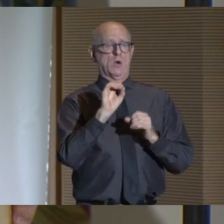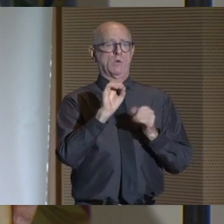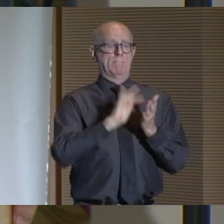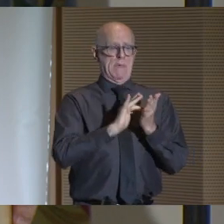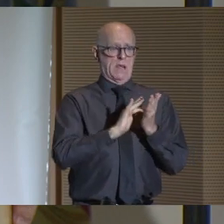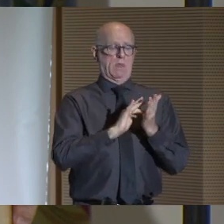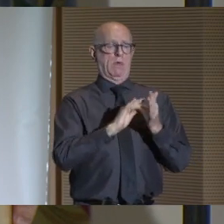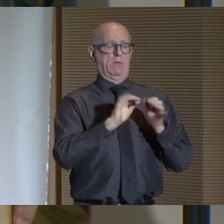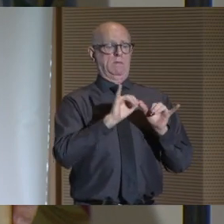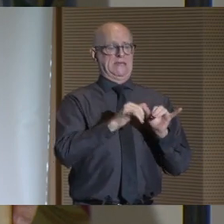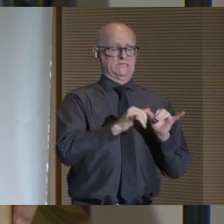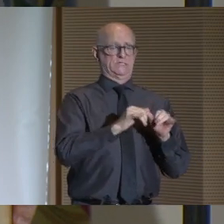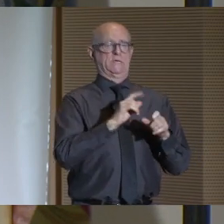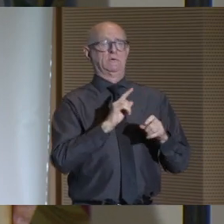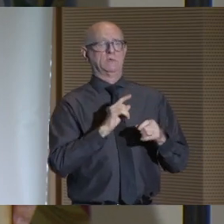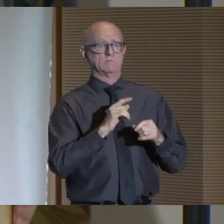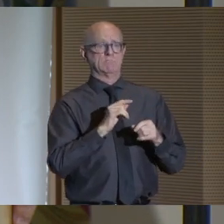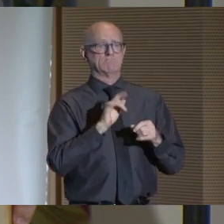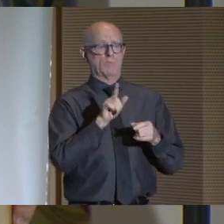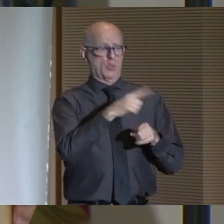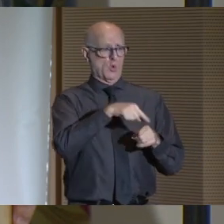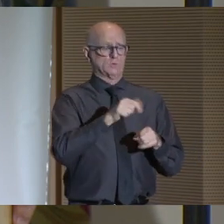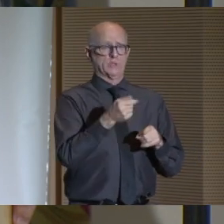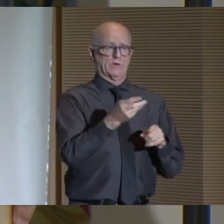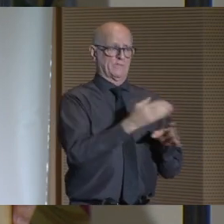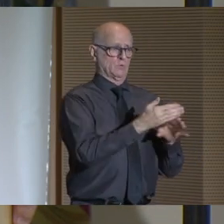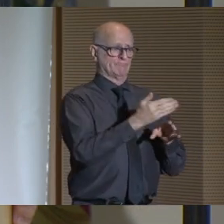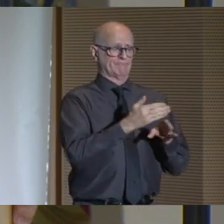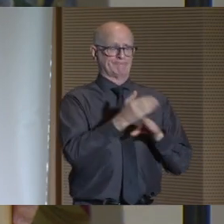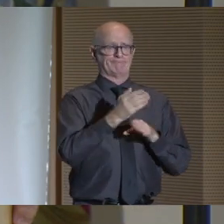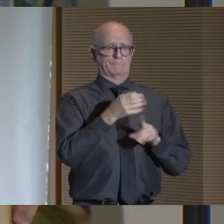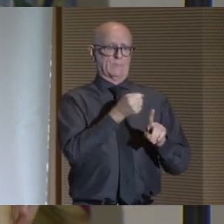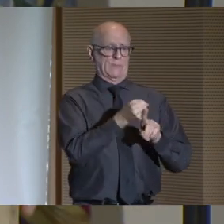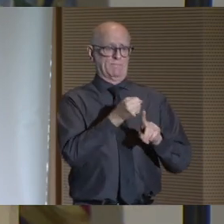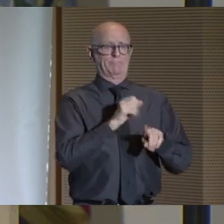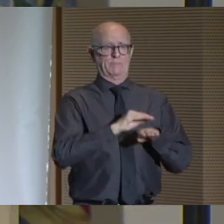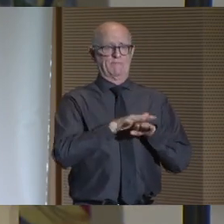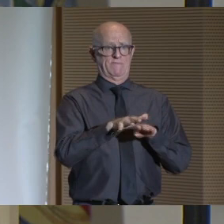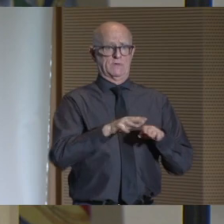to name just a few areas of public impact.